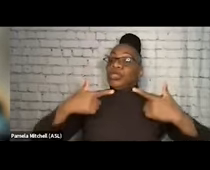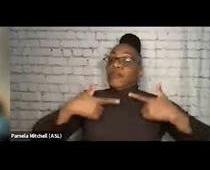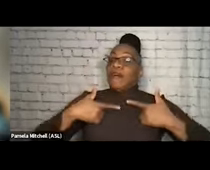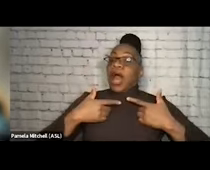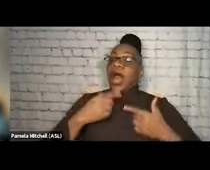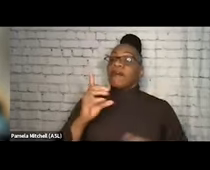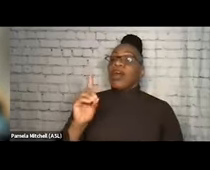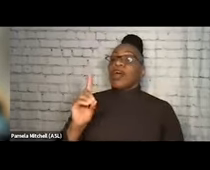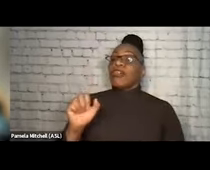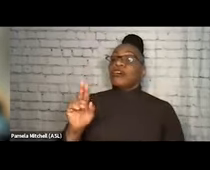if we provide the right tools.